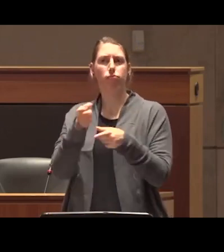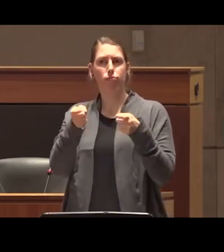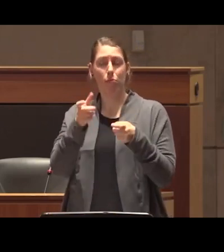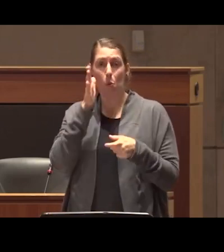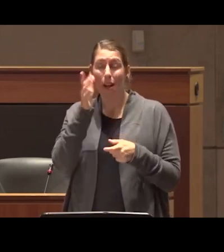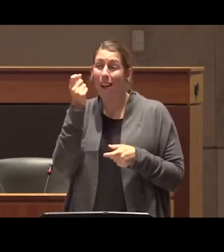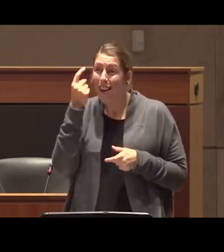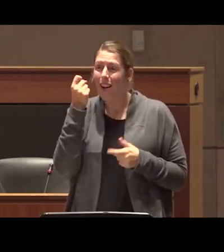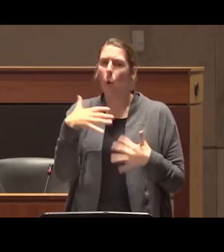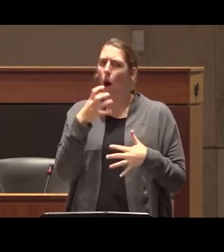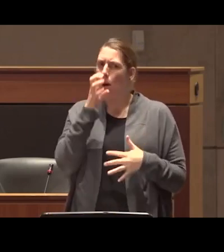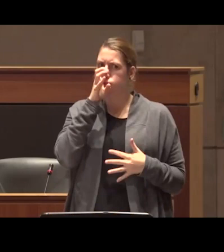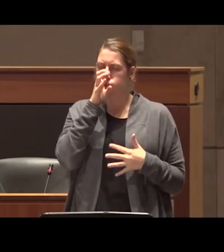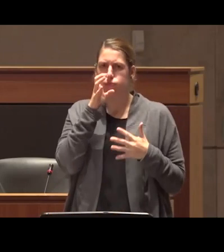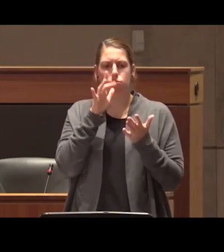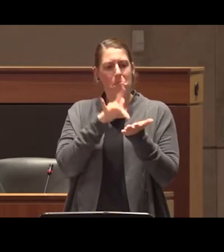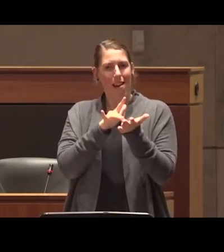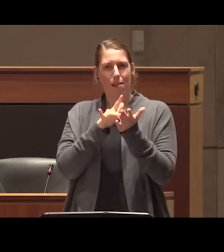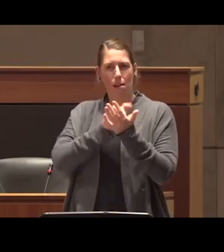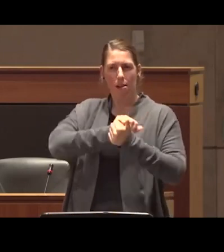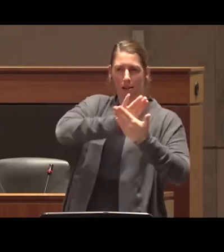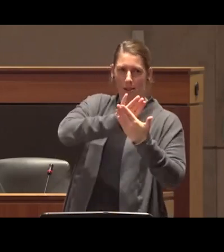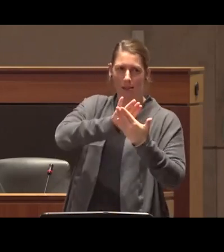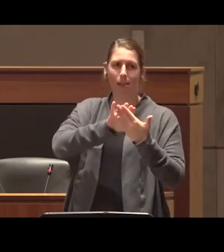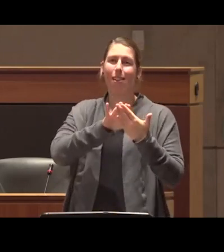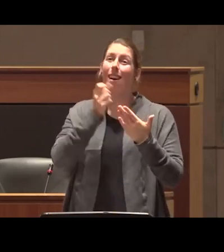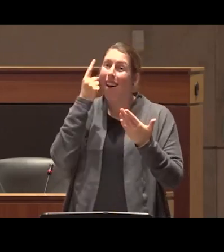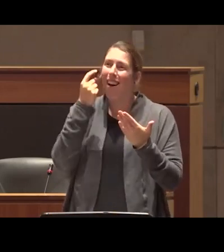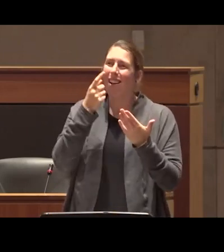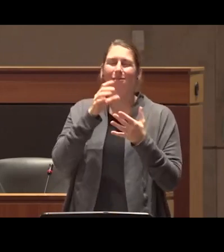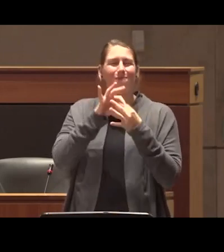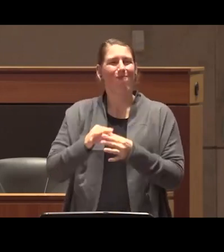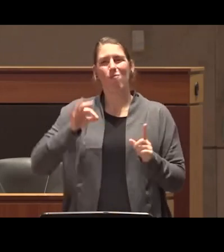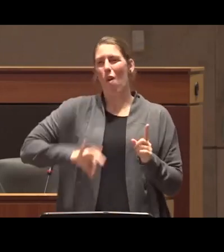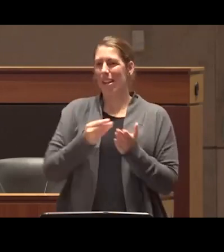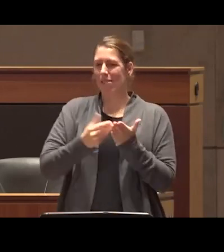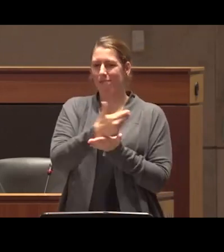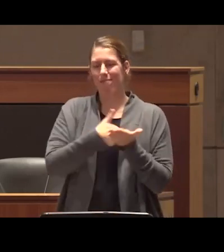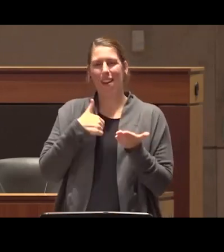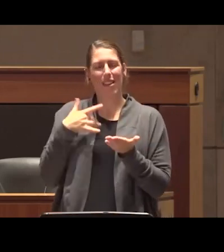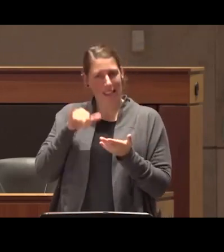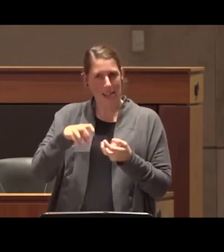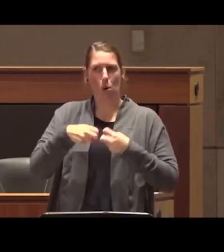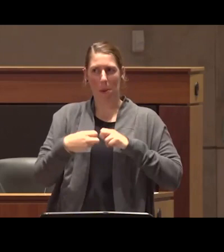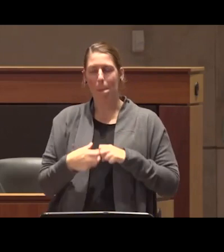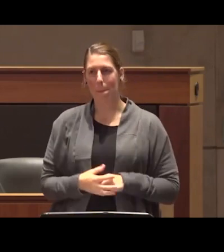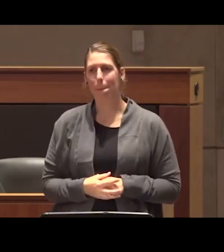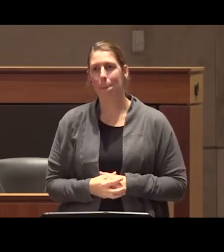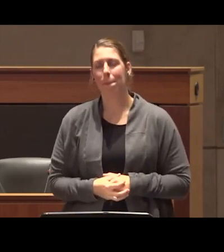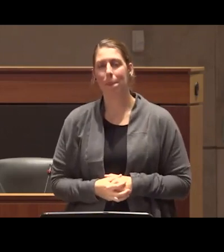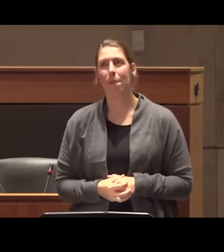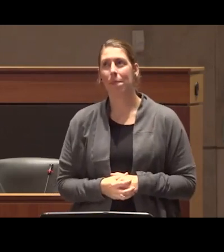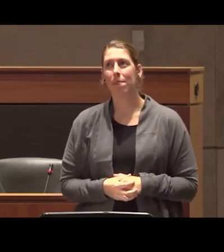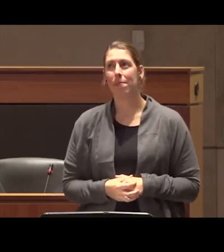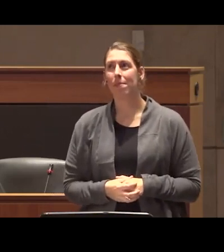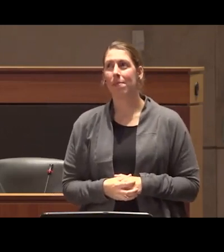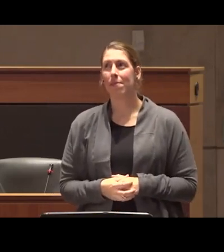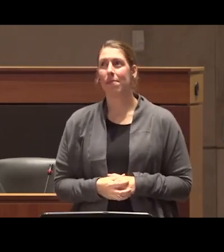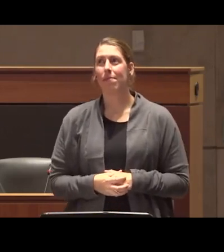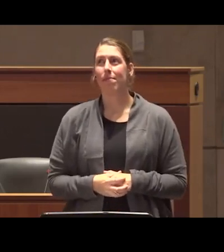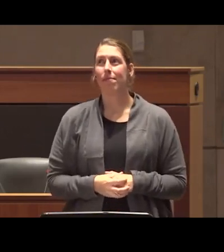rigid medical models that are for profit and I see that as a glaring problem predominantly the